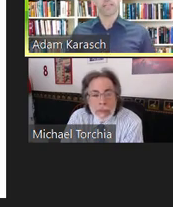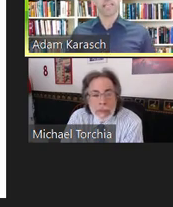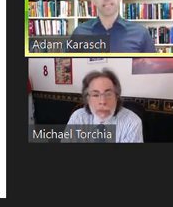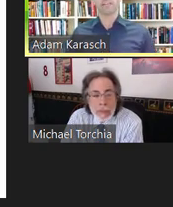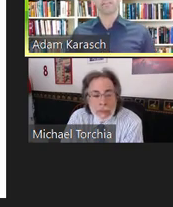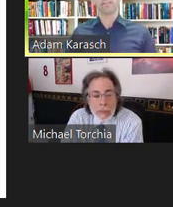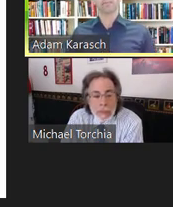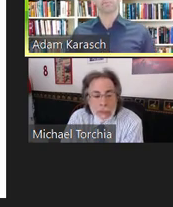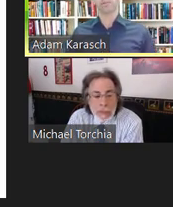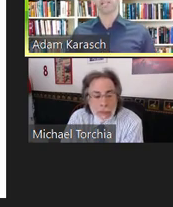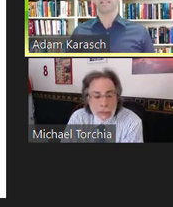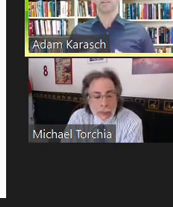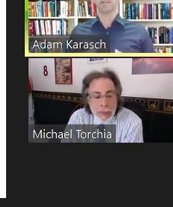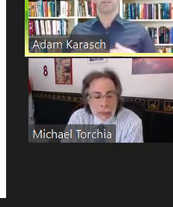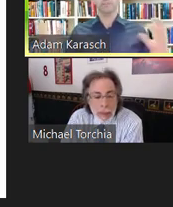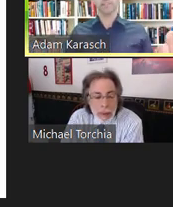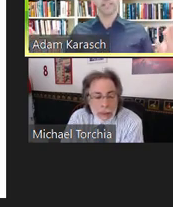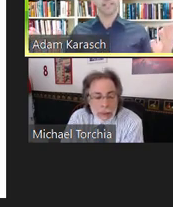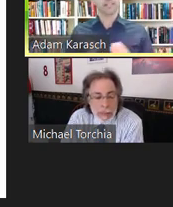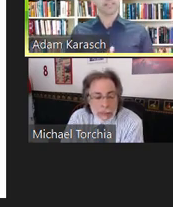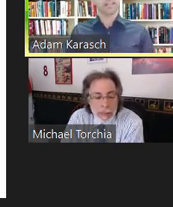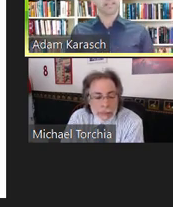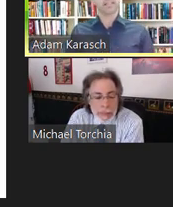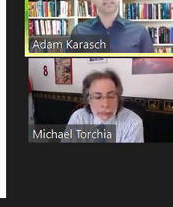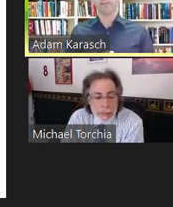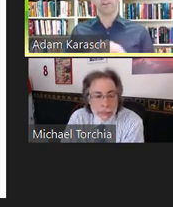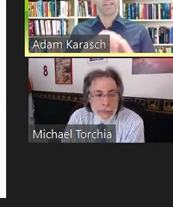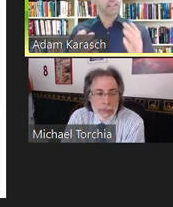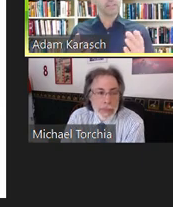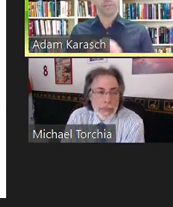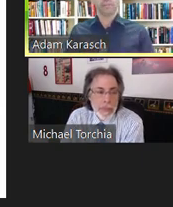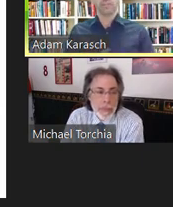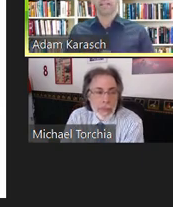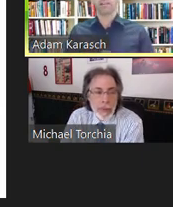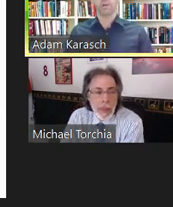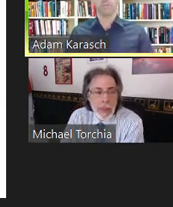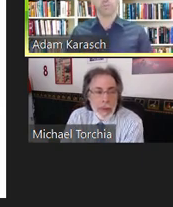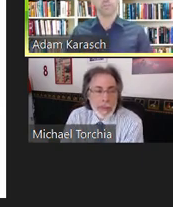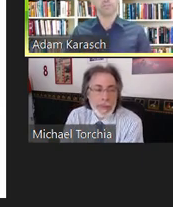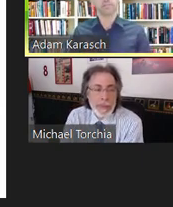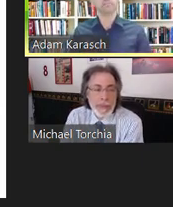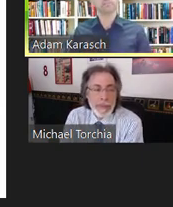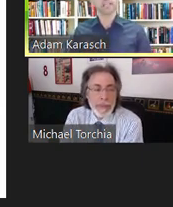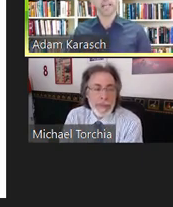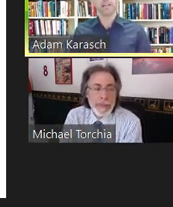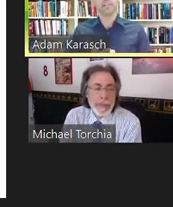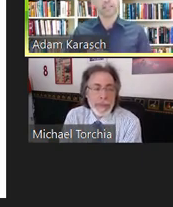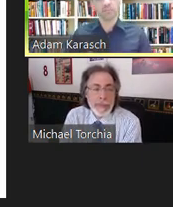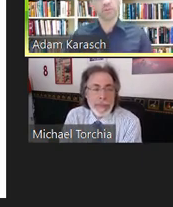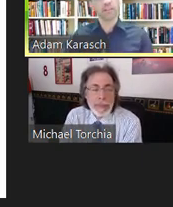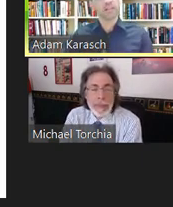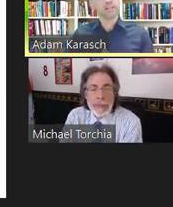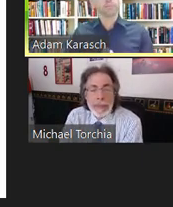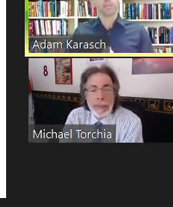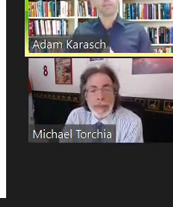and with clients in all 50 states in varying industries and 24/7 in-house tech support.